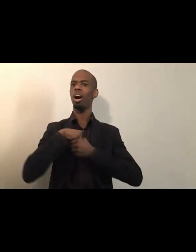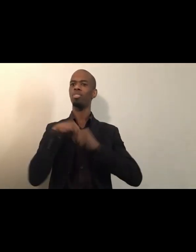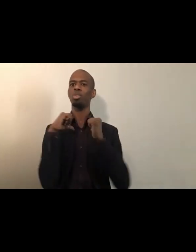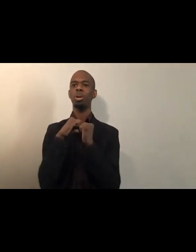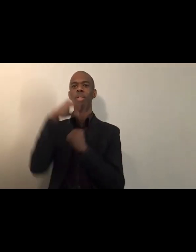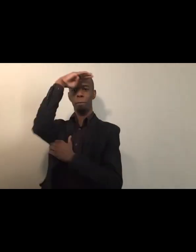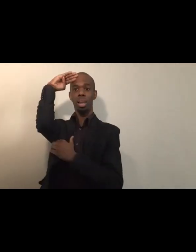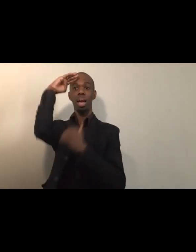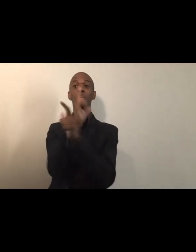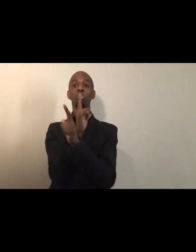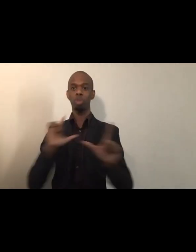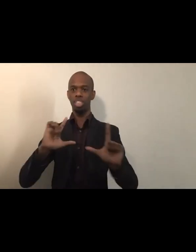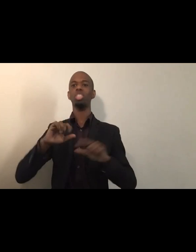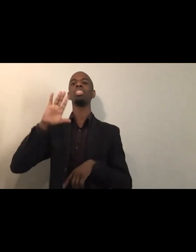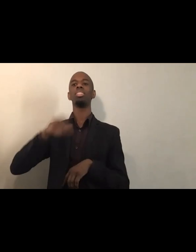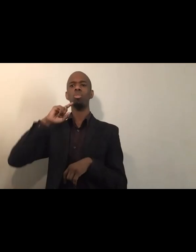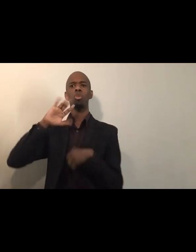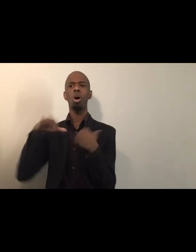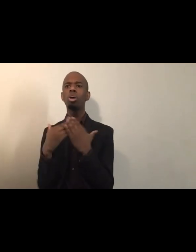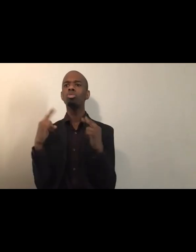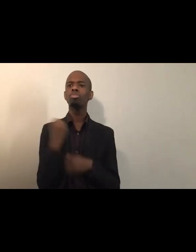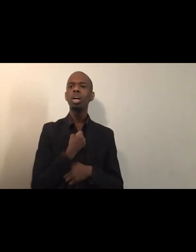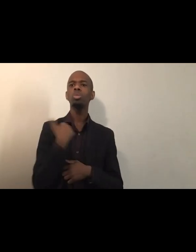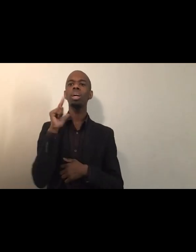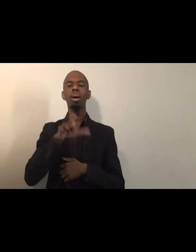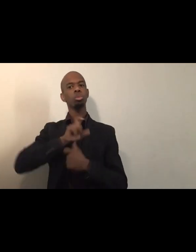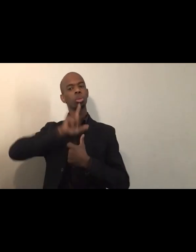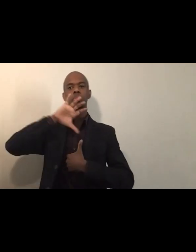And so all of us must be invested in this work.